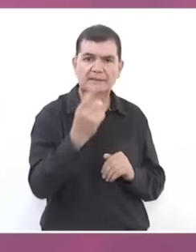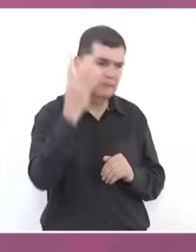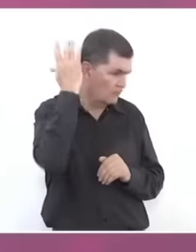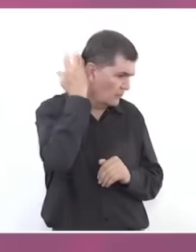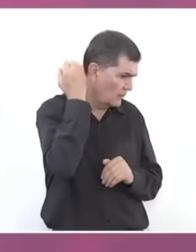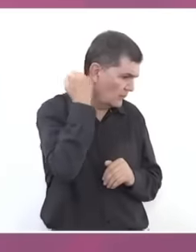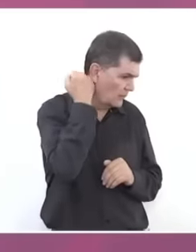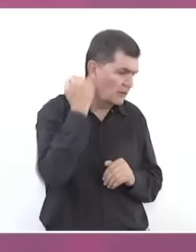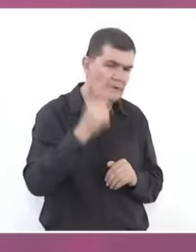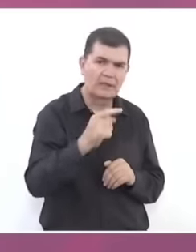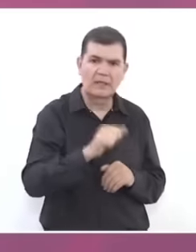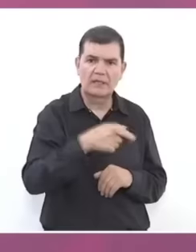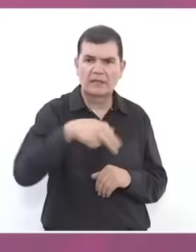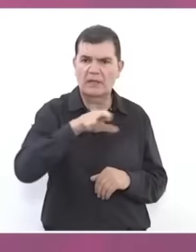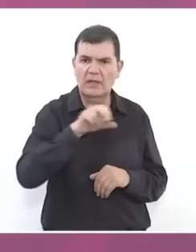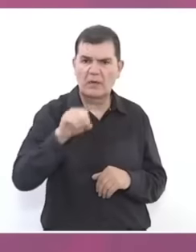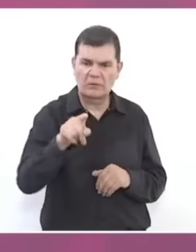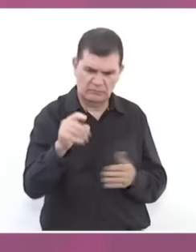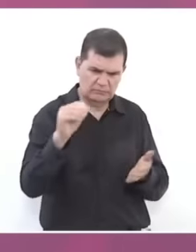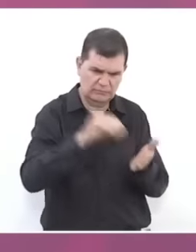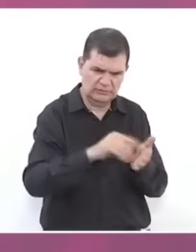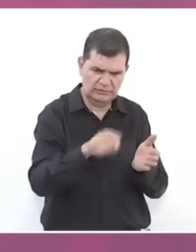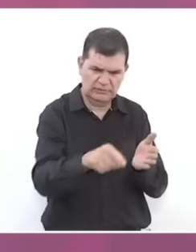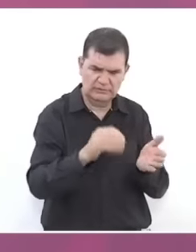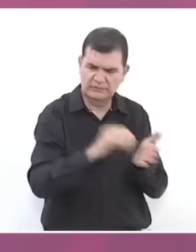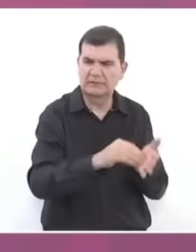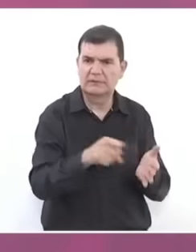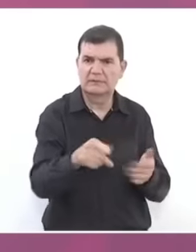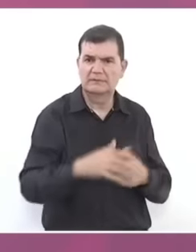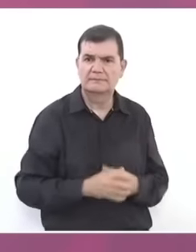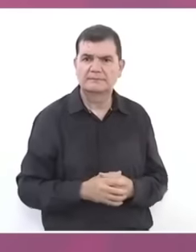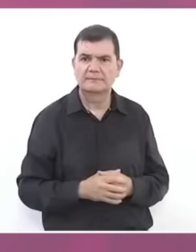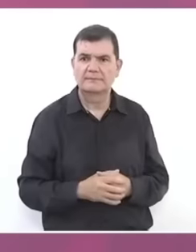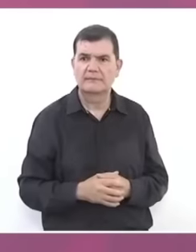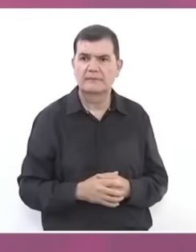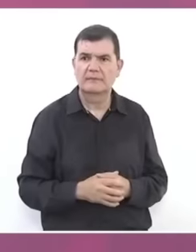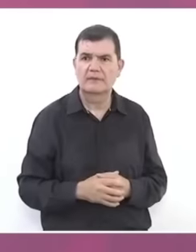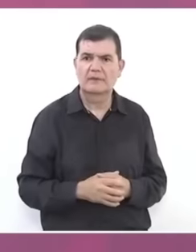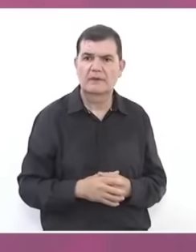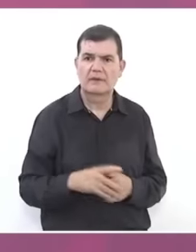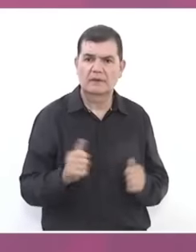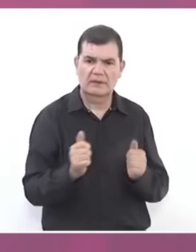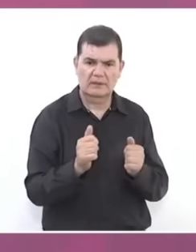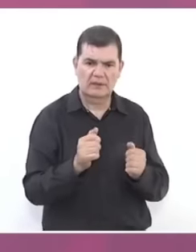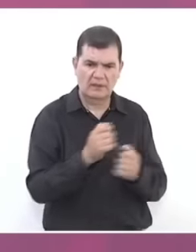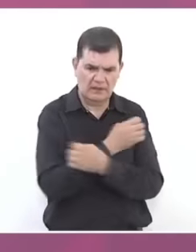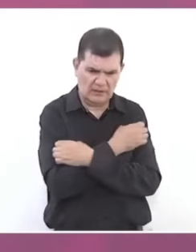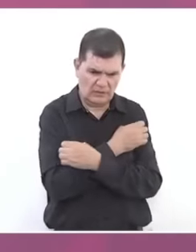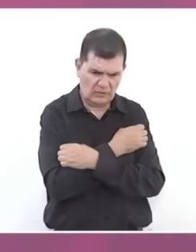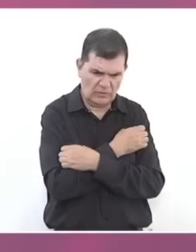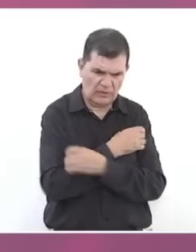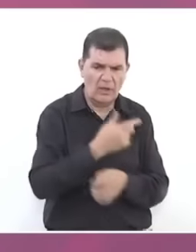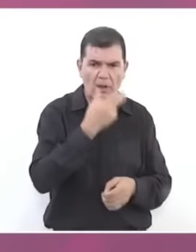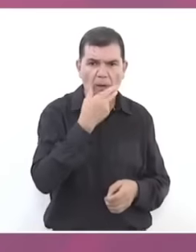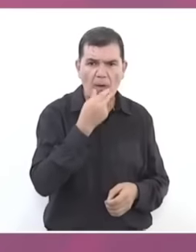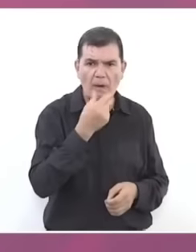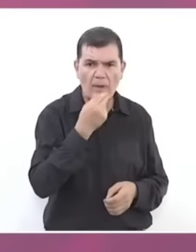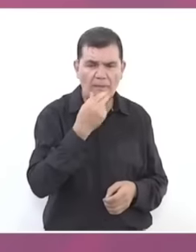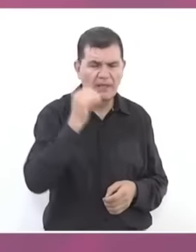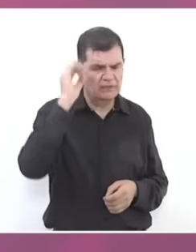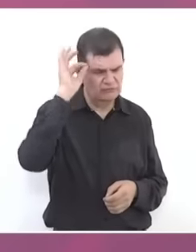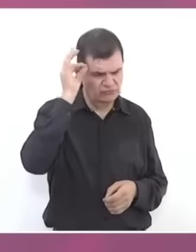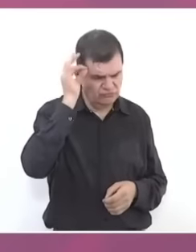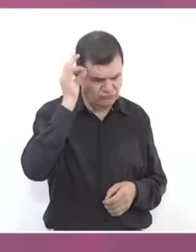Quintana that he should educate the peasant's son and the barretero's son and just like